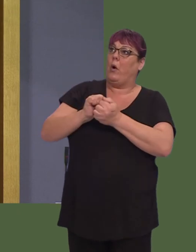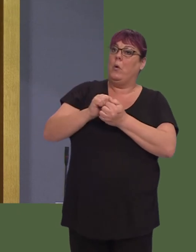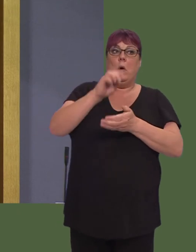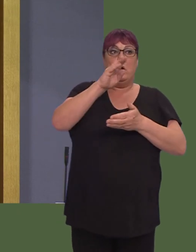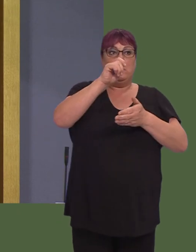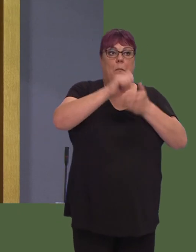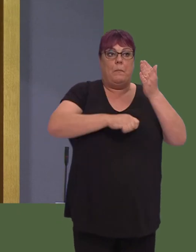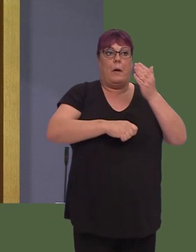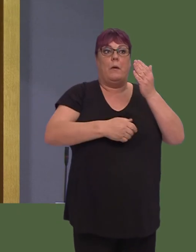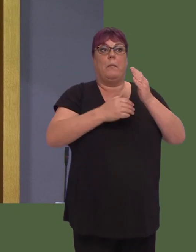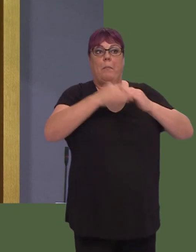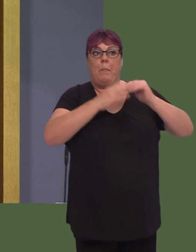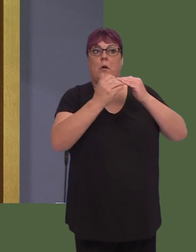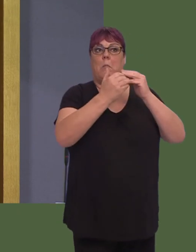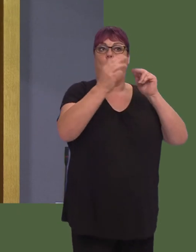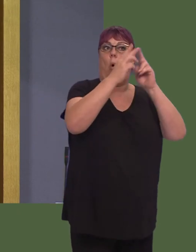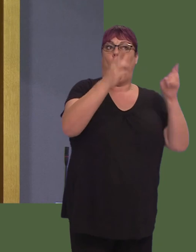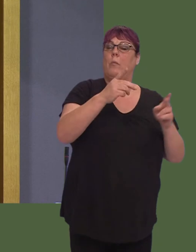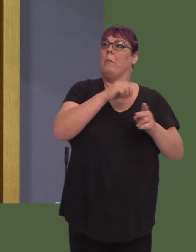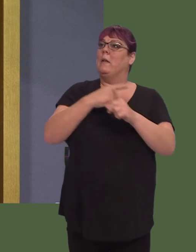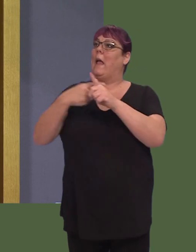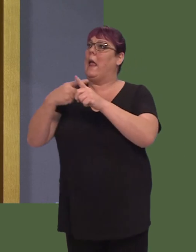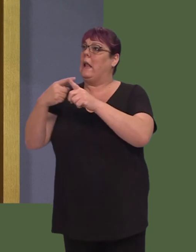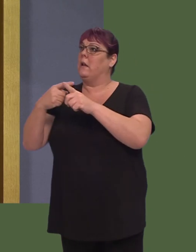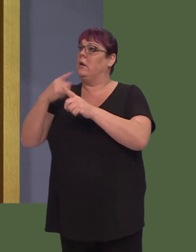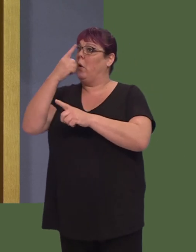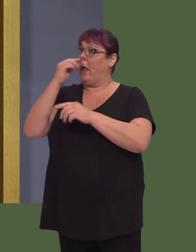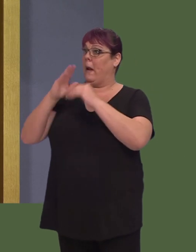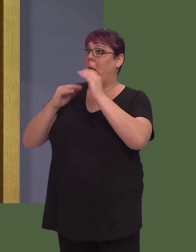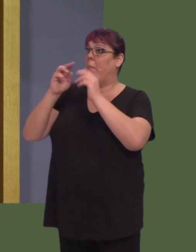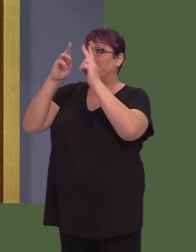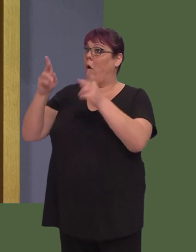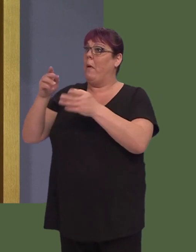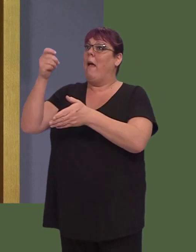as is the case in Wales, than in England, where homes can be built and then sold for less than the market value.